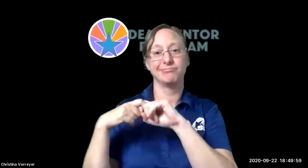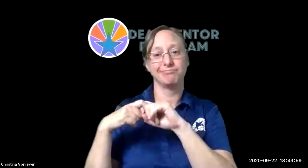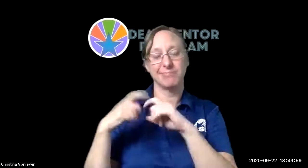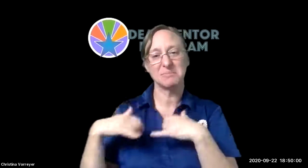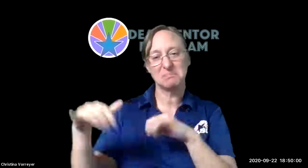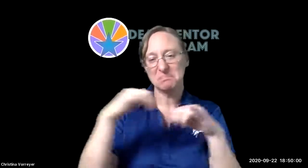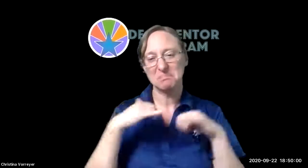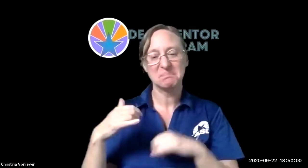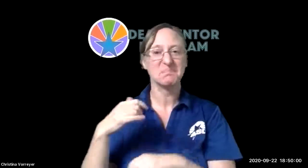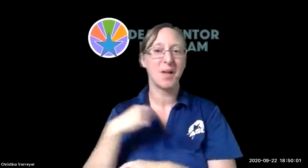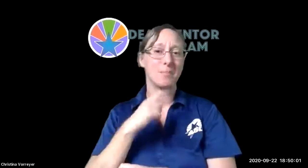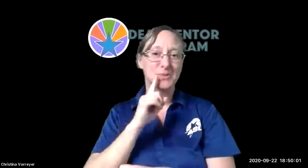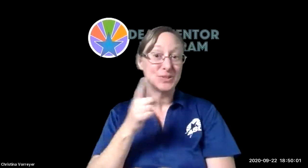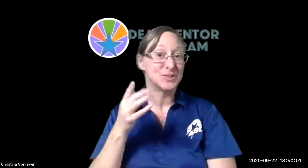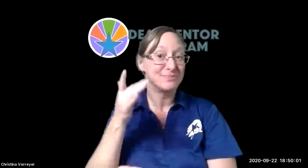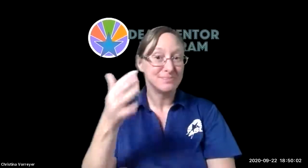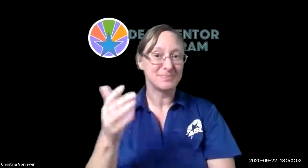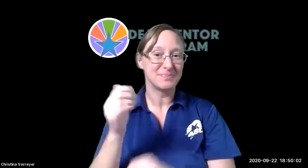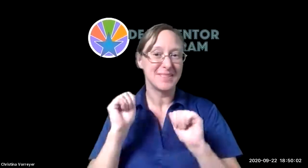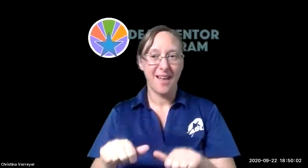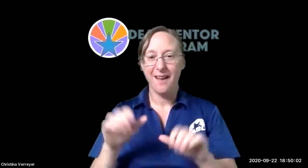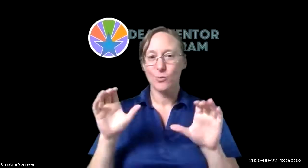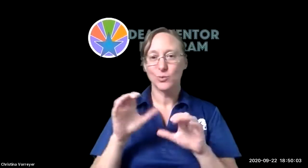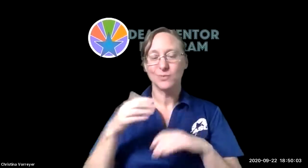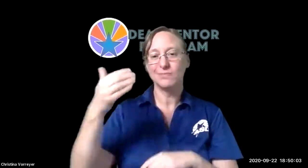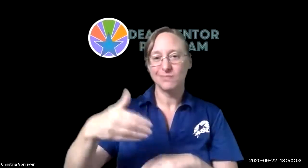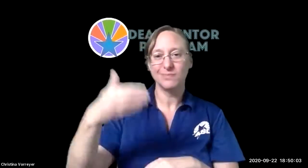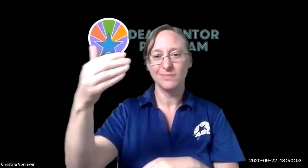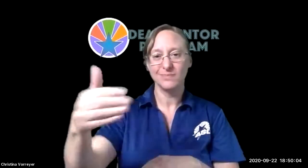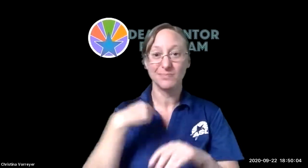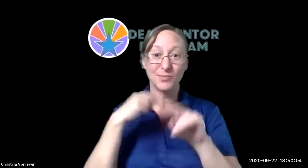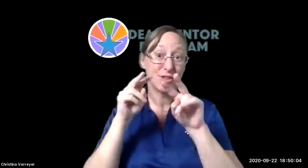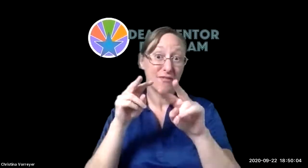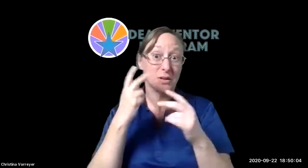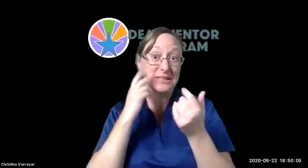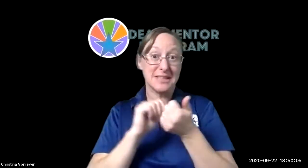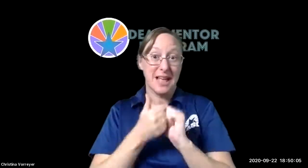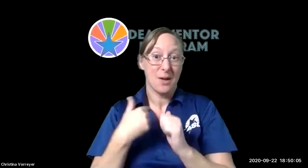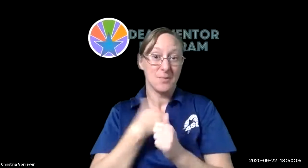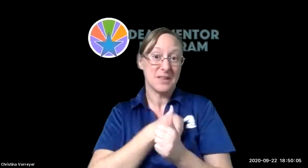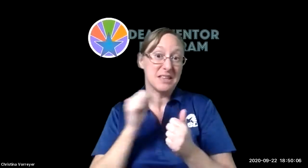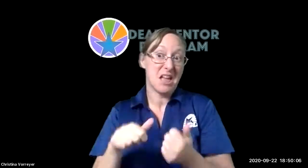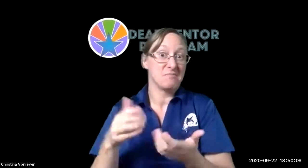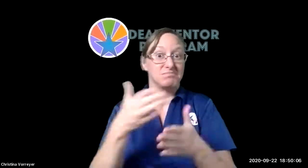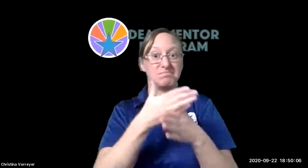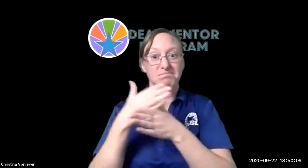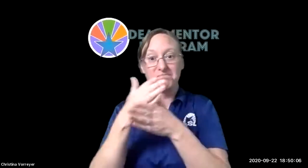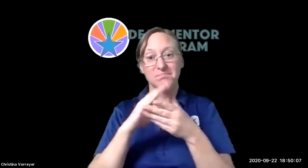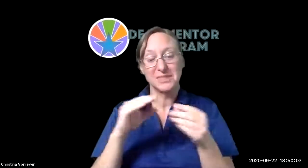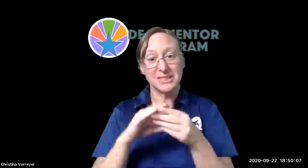across the state but that's been on hold for a while as has everything else um but i'm sure that we can offer